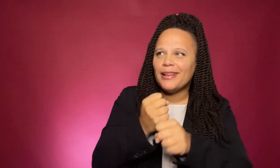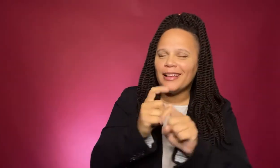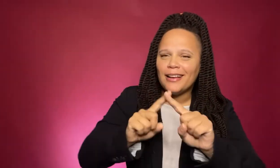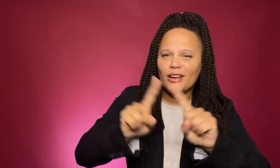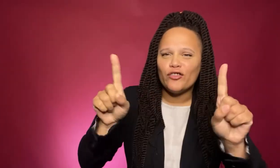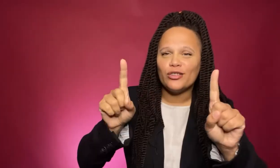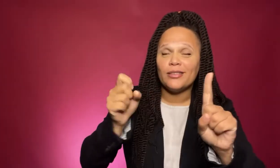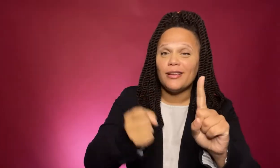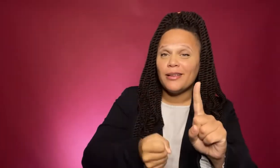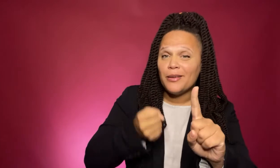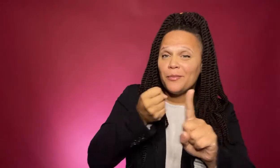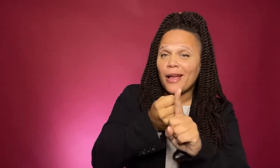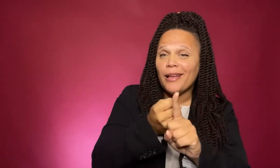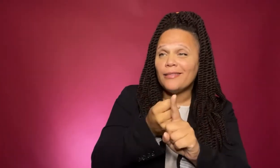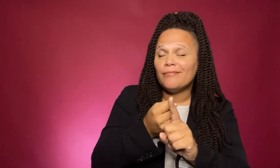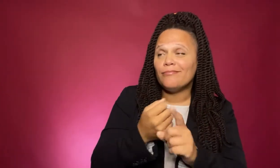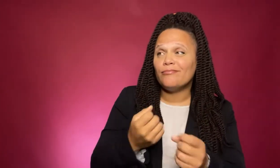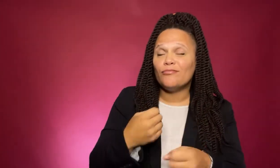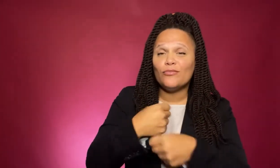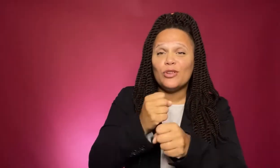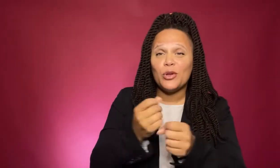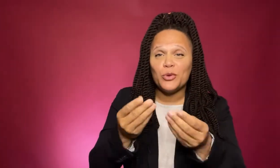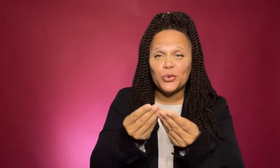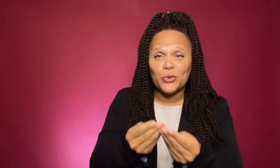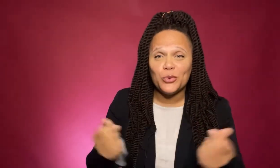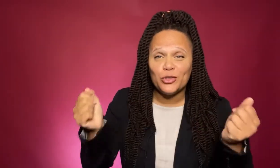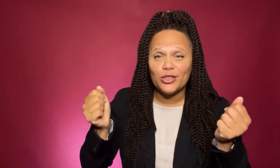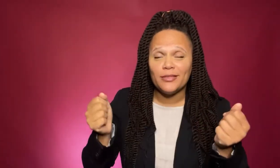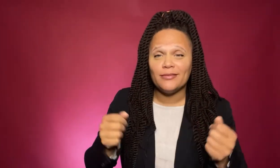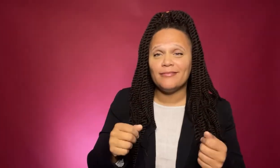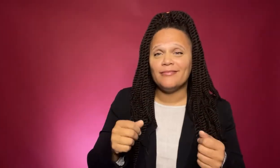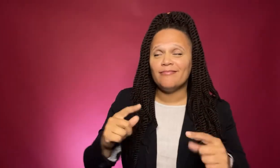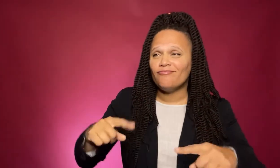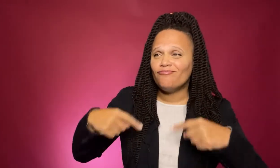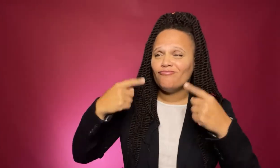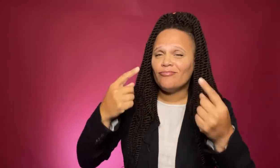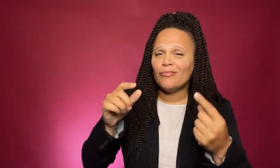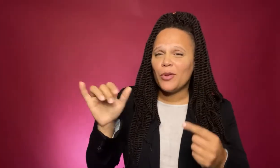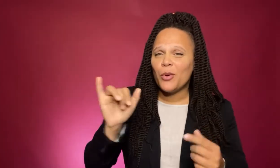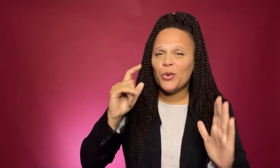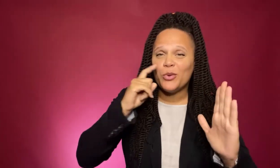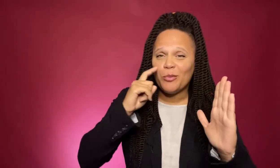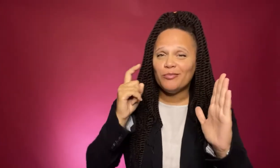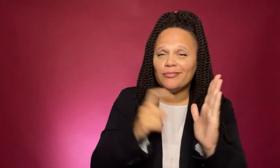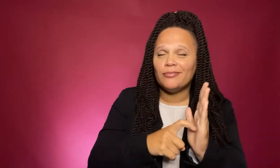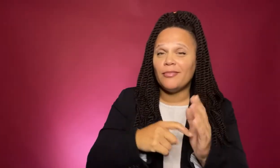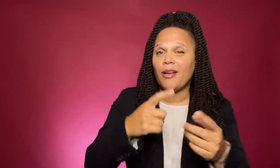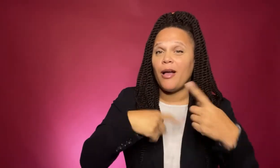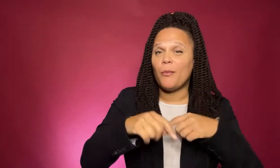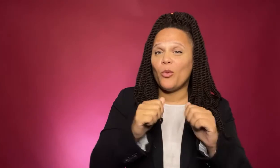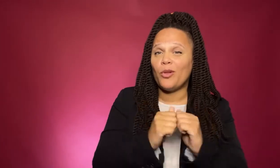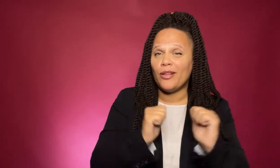of making a difference, an impact, creating solutions. I recognize that the journey